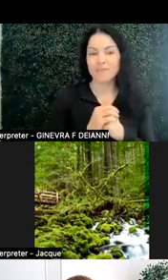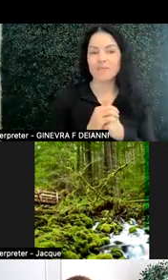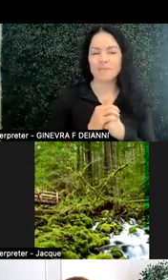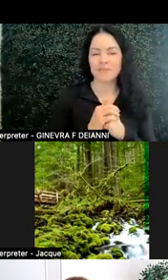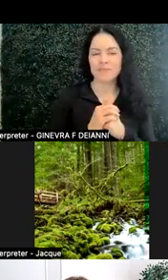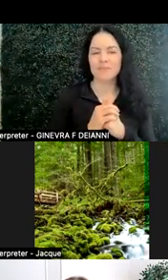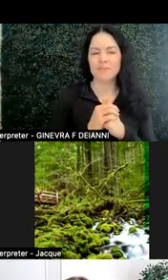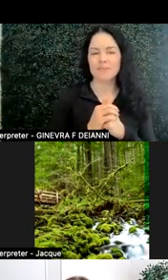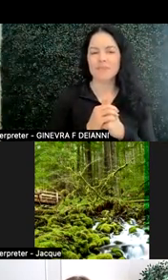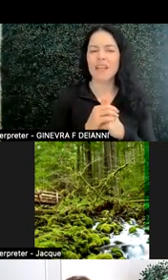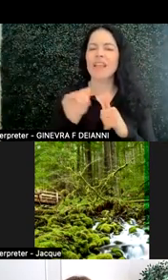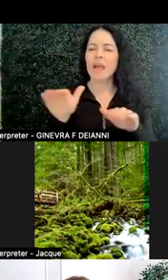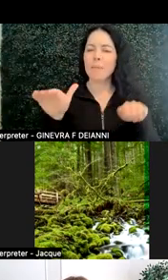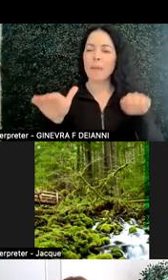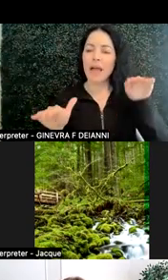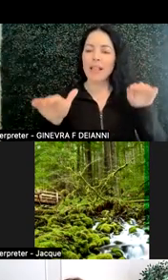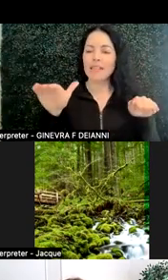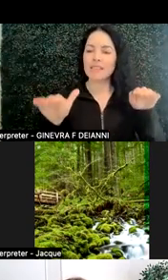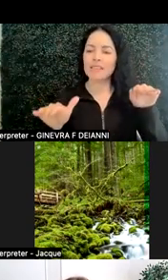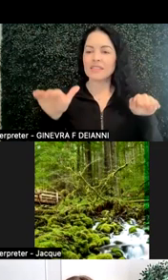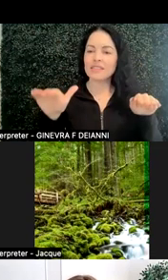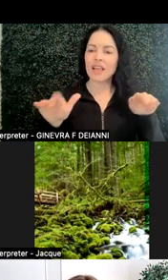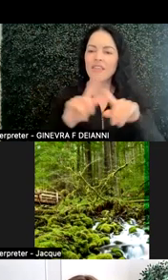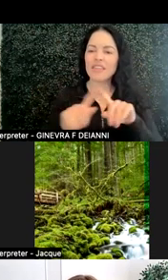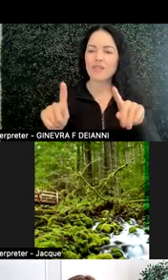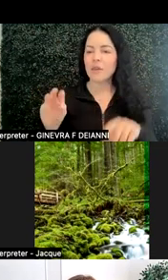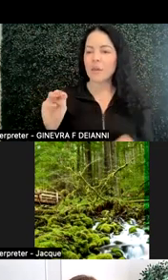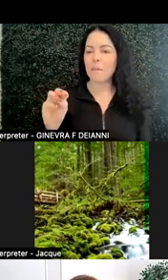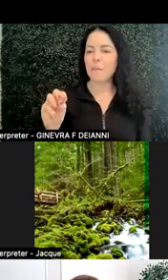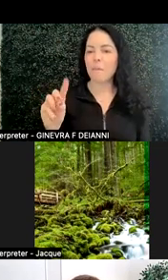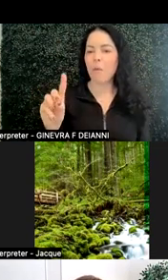A balance of the modalities of instruction from peer